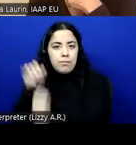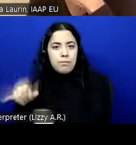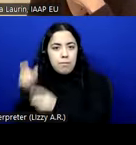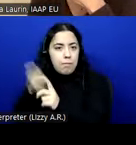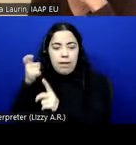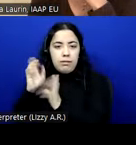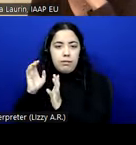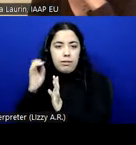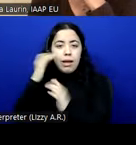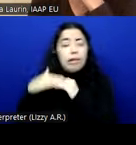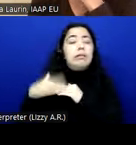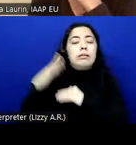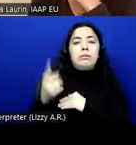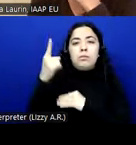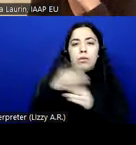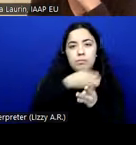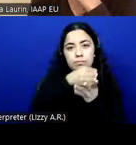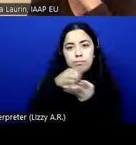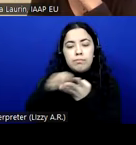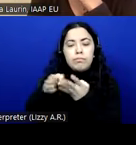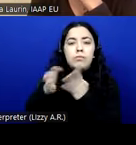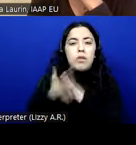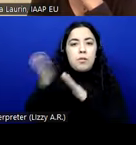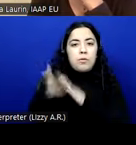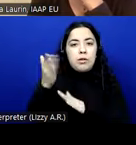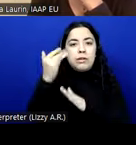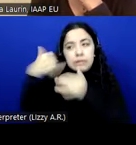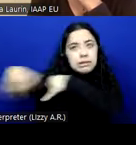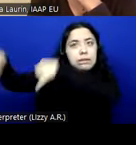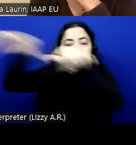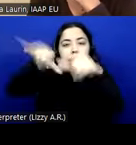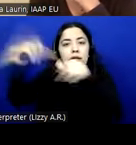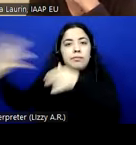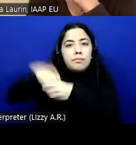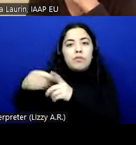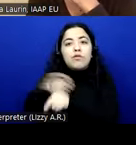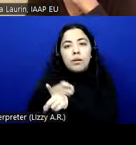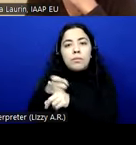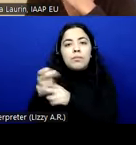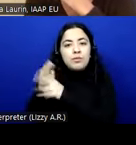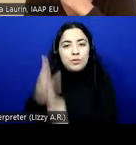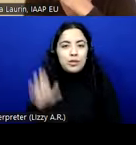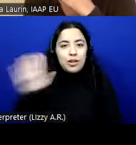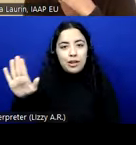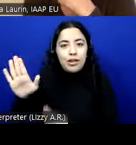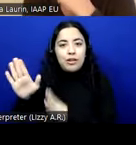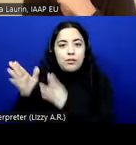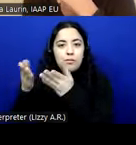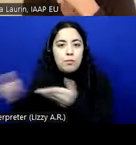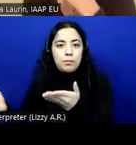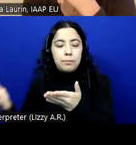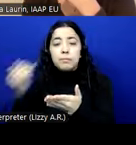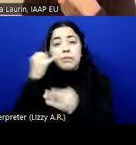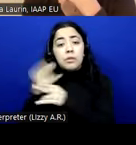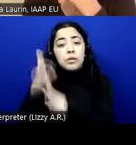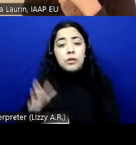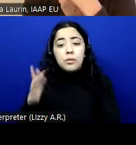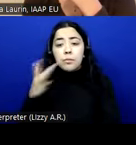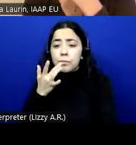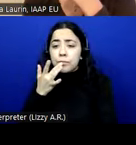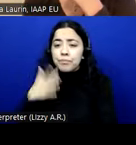just takes the standard properties from the user. So if the user has defined preferred font size and